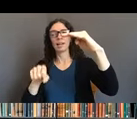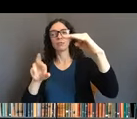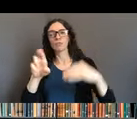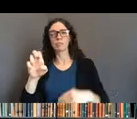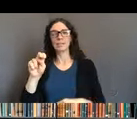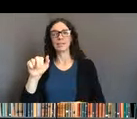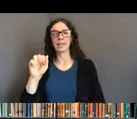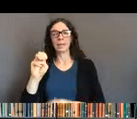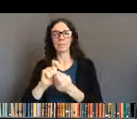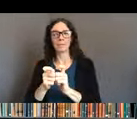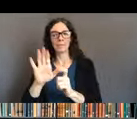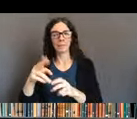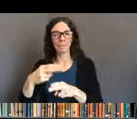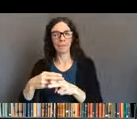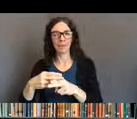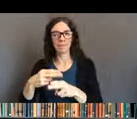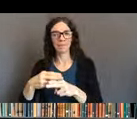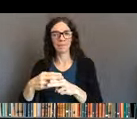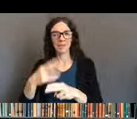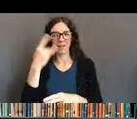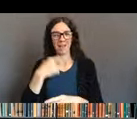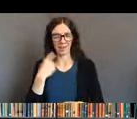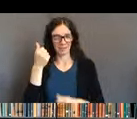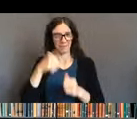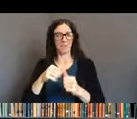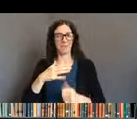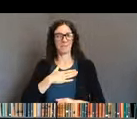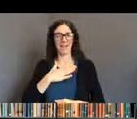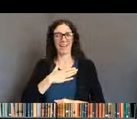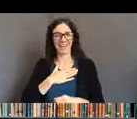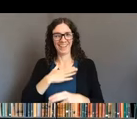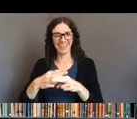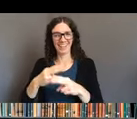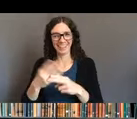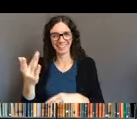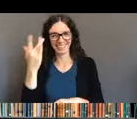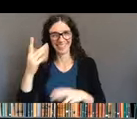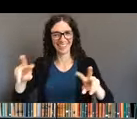We did a family thing, I'm going to have to do that one.